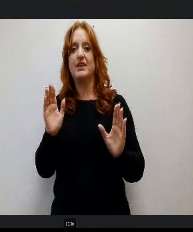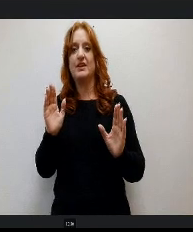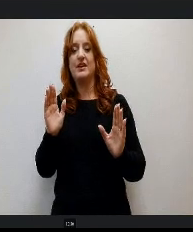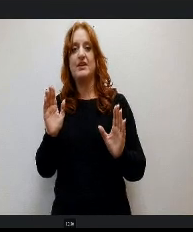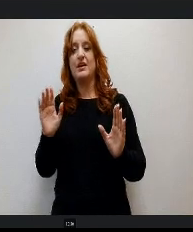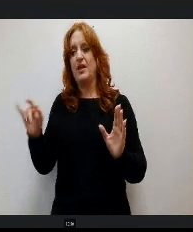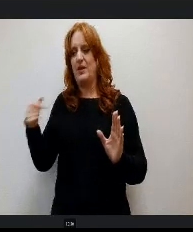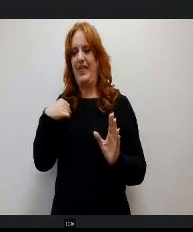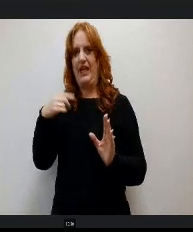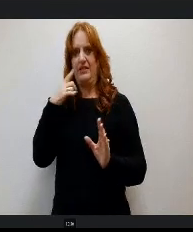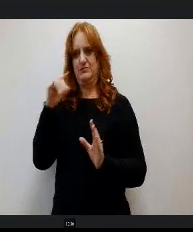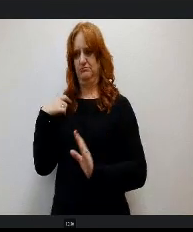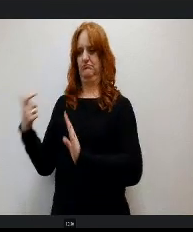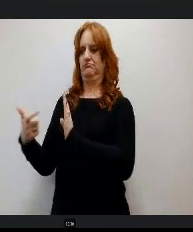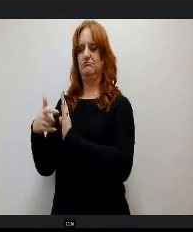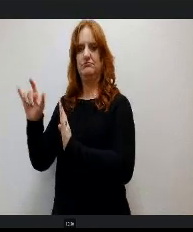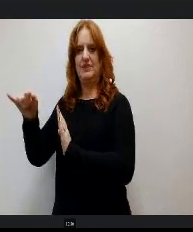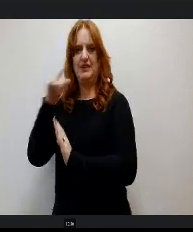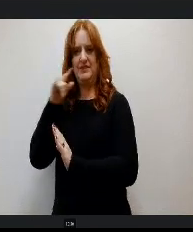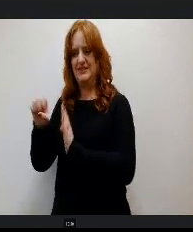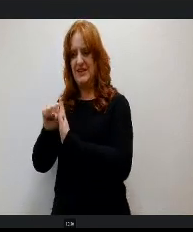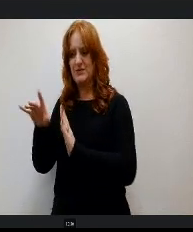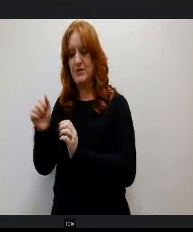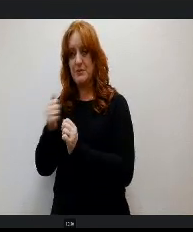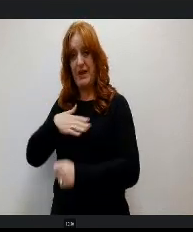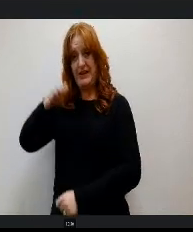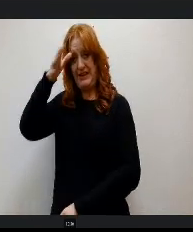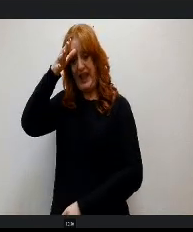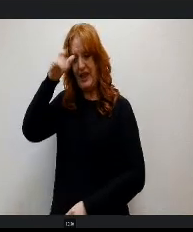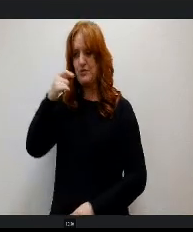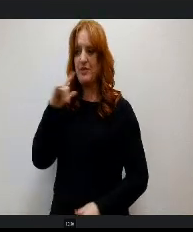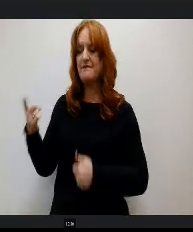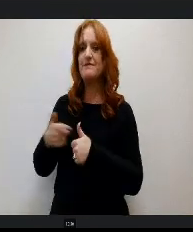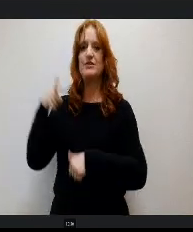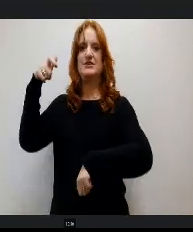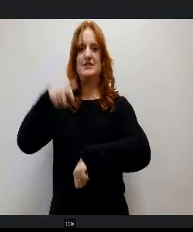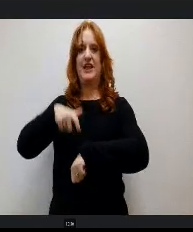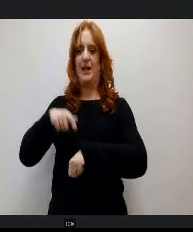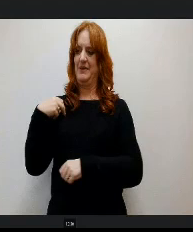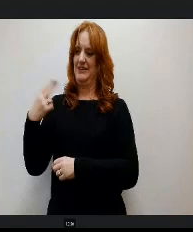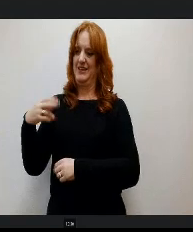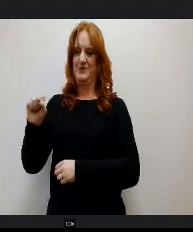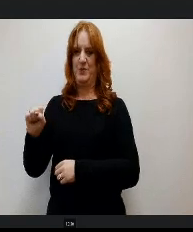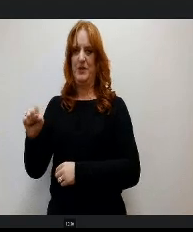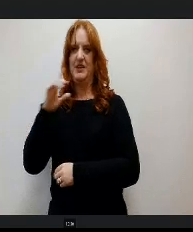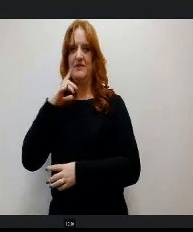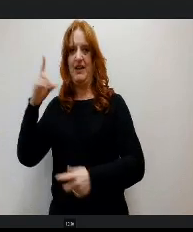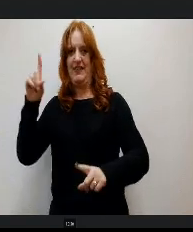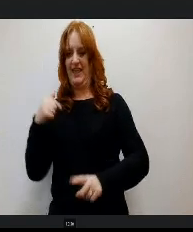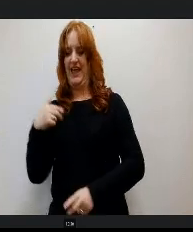spotted the signs in my dad, so for the first time ever, as a high schooler, my dad had a name for the stupid that he felt.